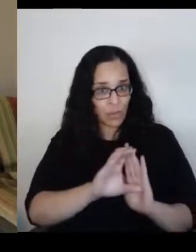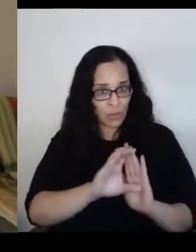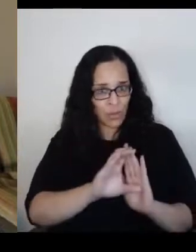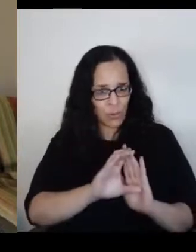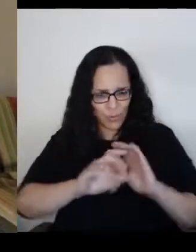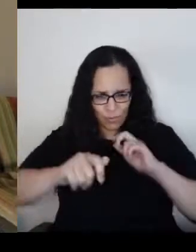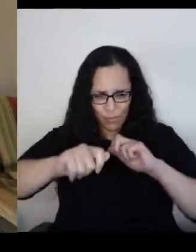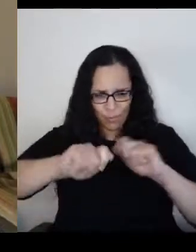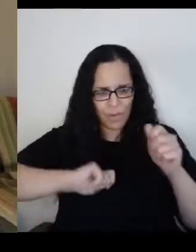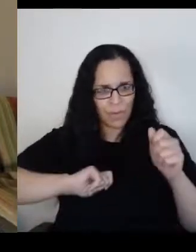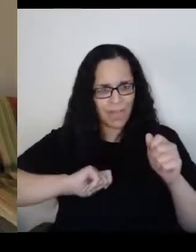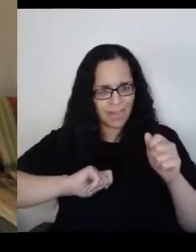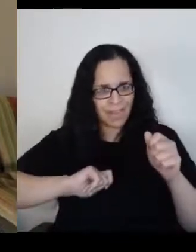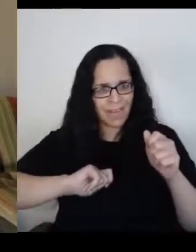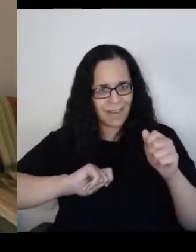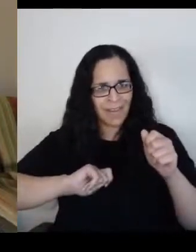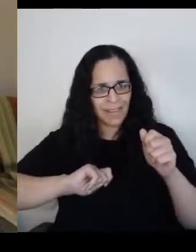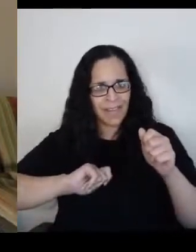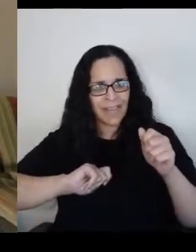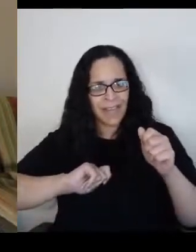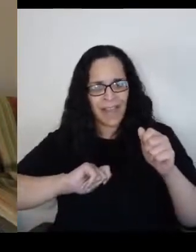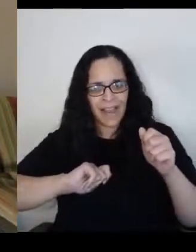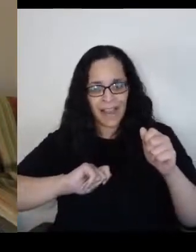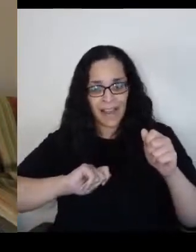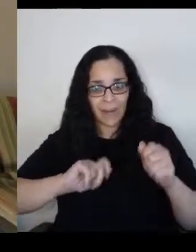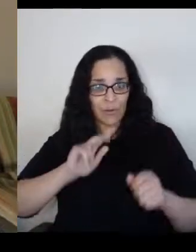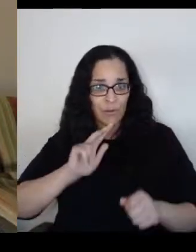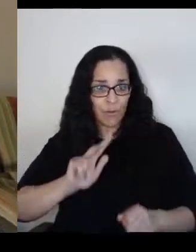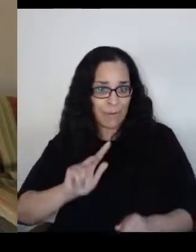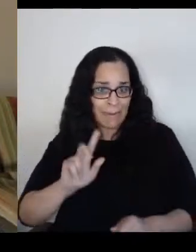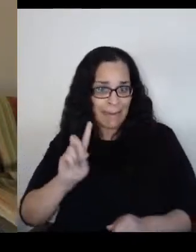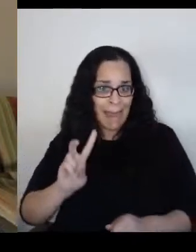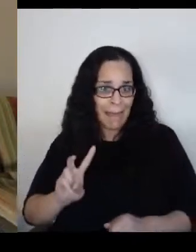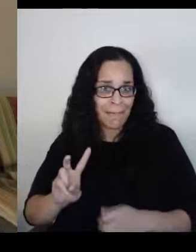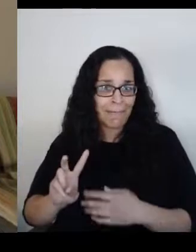And as a three and a half year old, I thought that he had died.